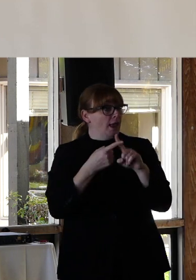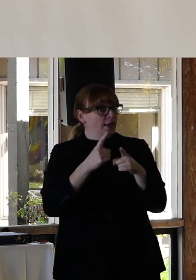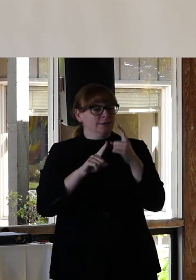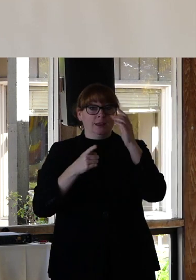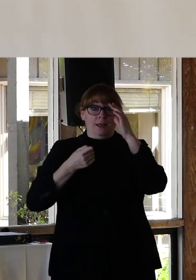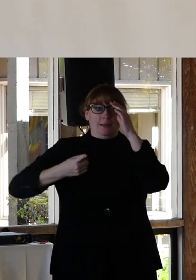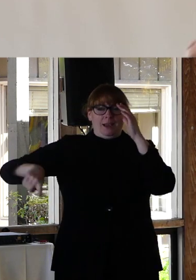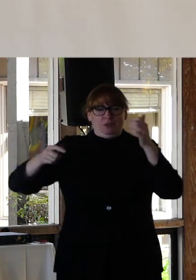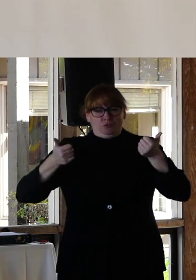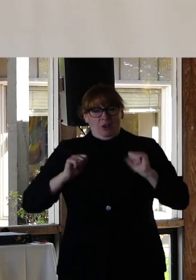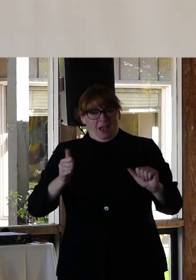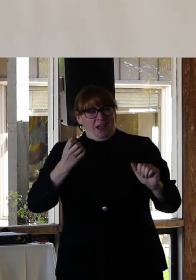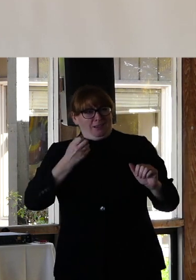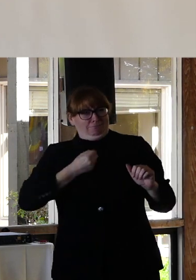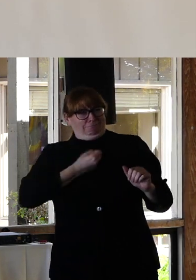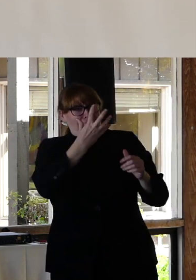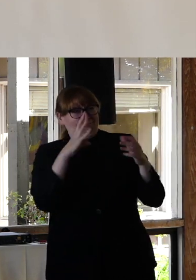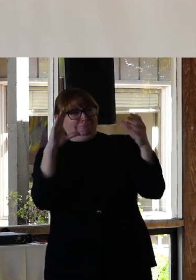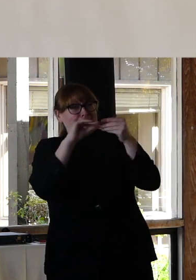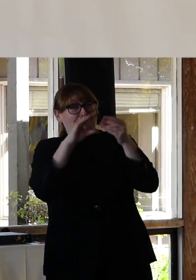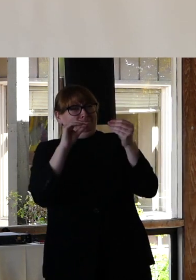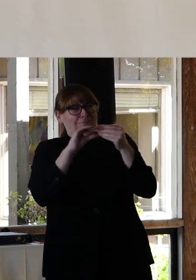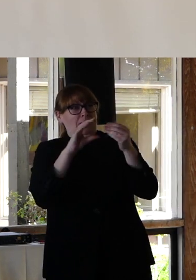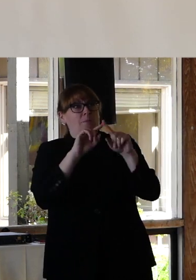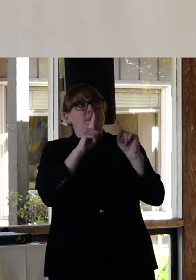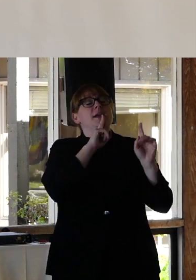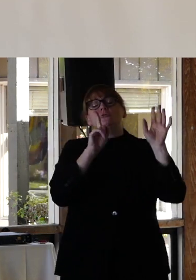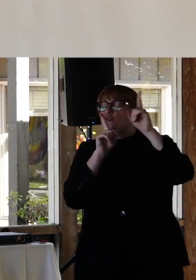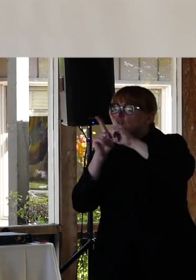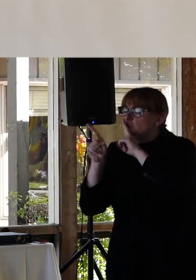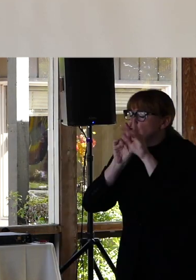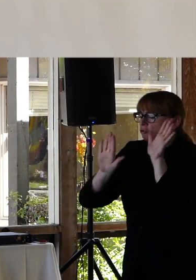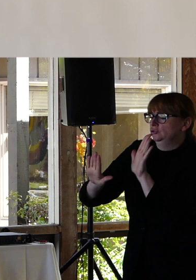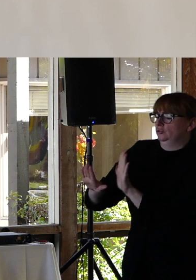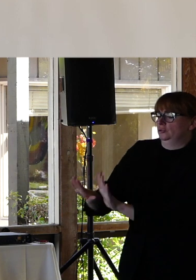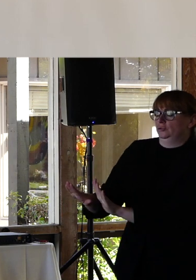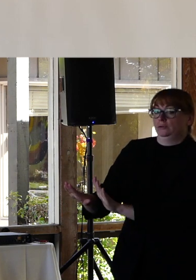down because they're not quite loud enough yet. Make sure that they have